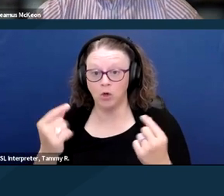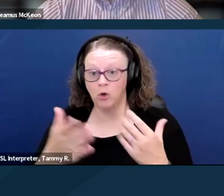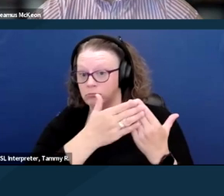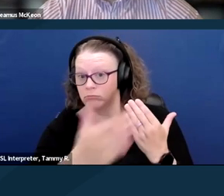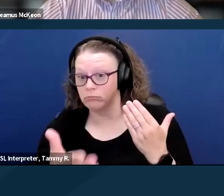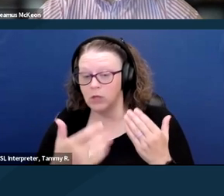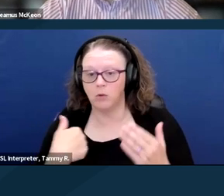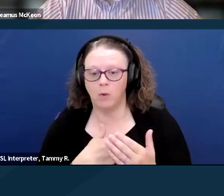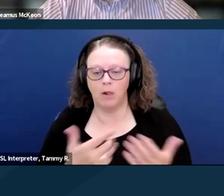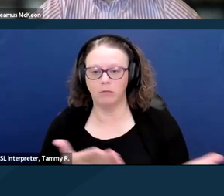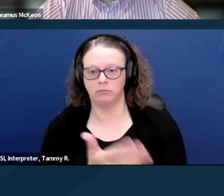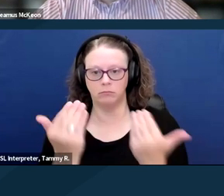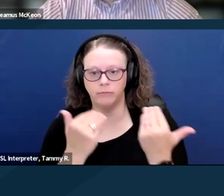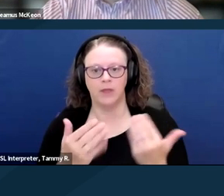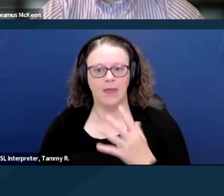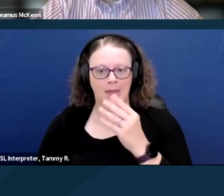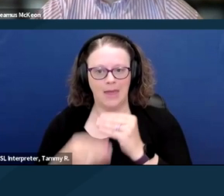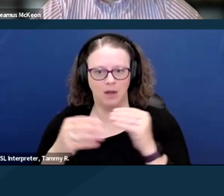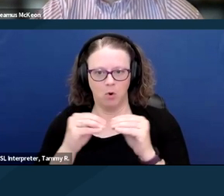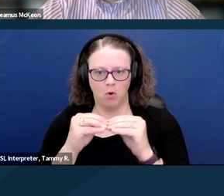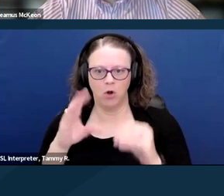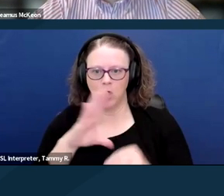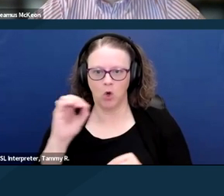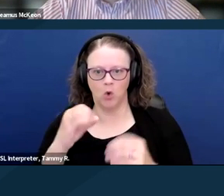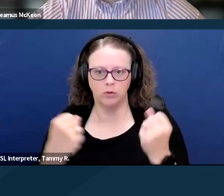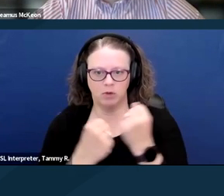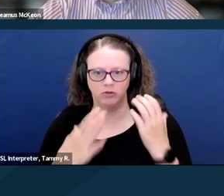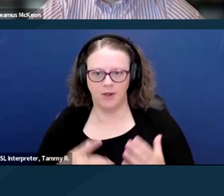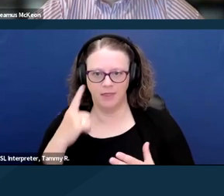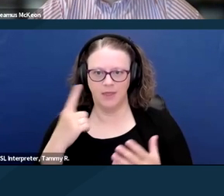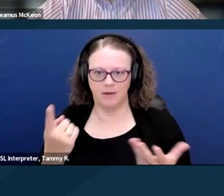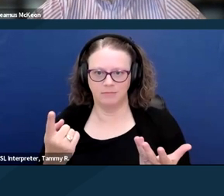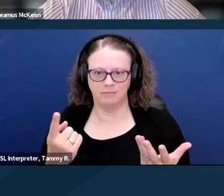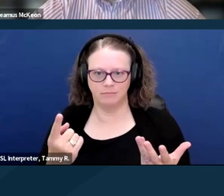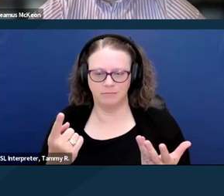to add co-sponsors, which again, is really not, I don't think would be half of as successful